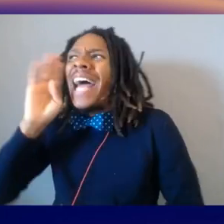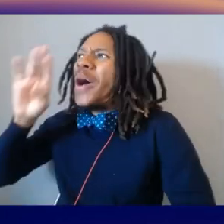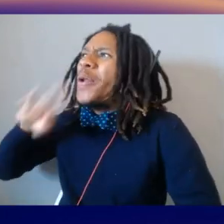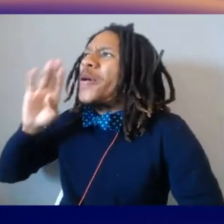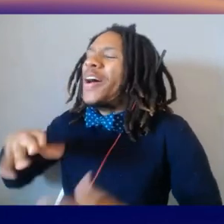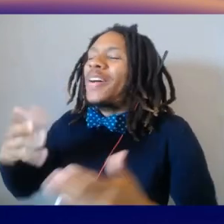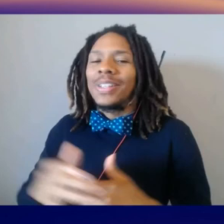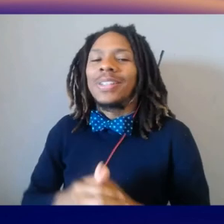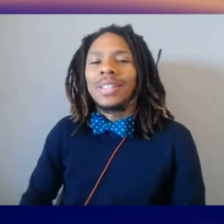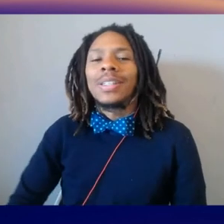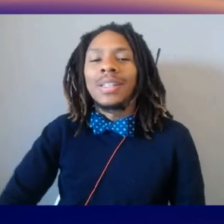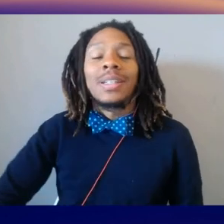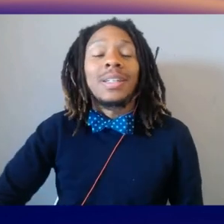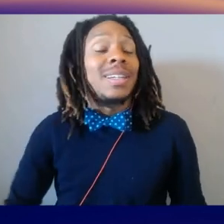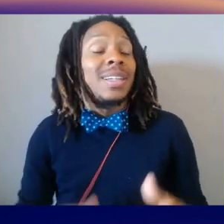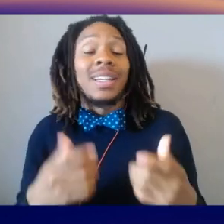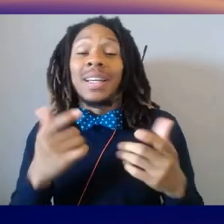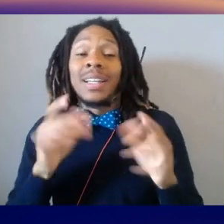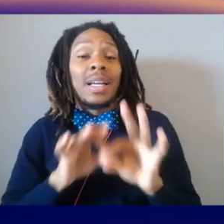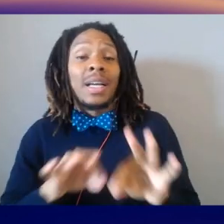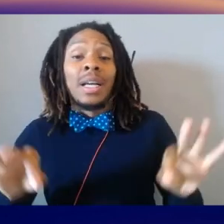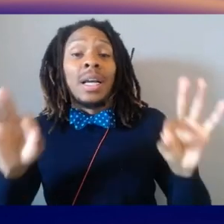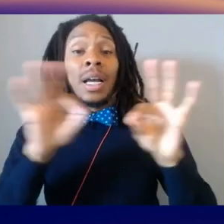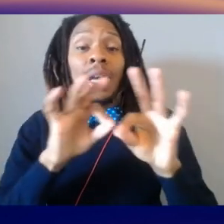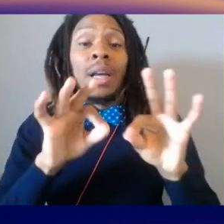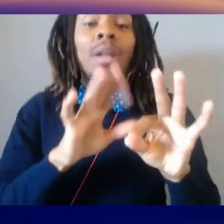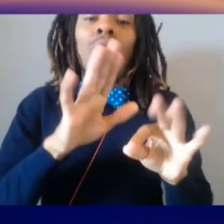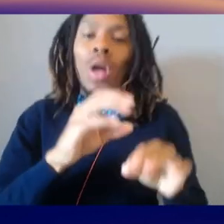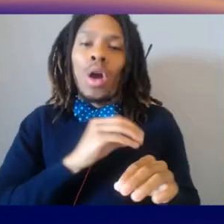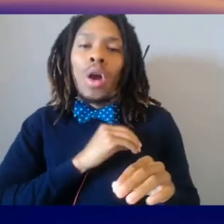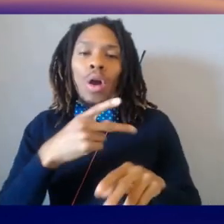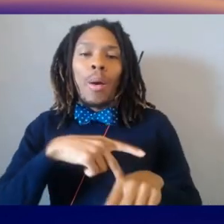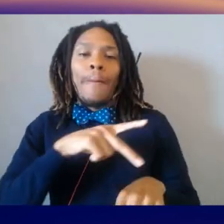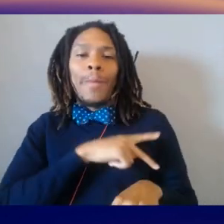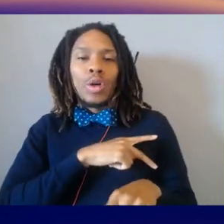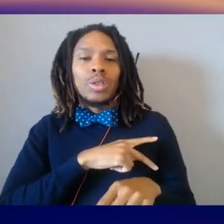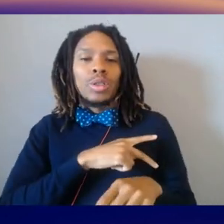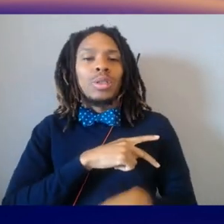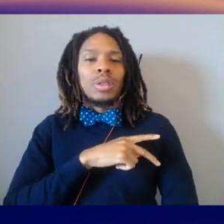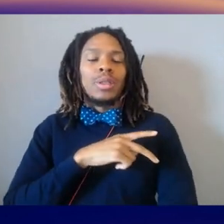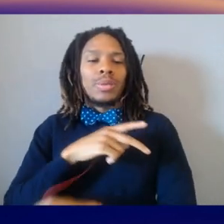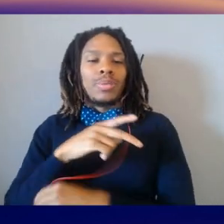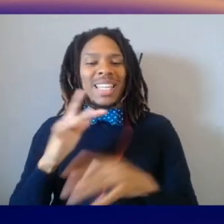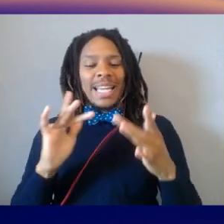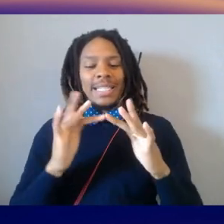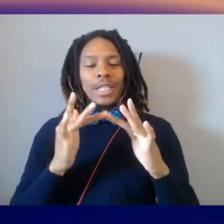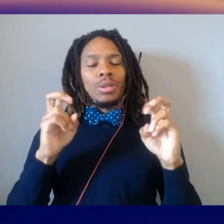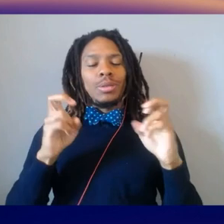the biggest thing of all is your own personal digital assistant. Okay. And we actually did that at JPL,